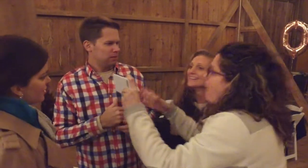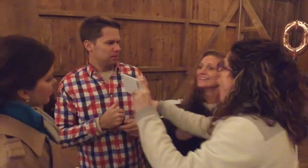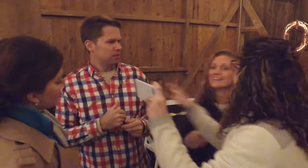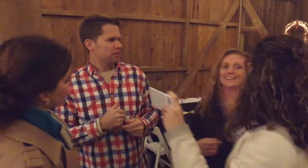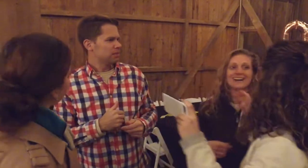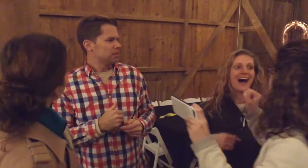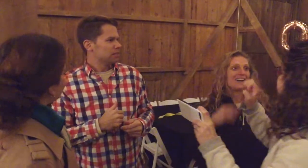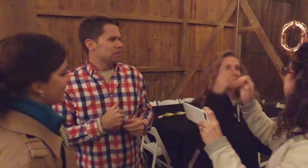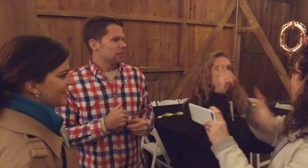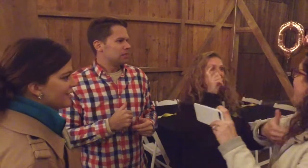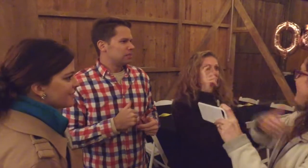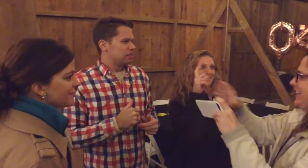LET'S TAKE PICTURES!